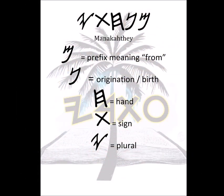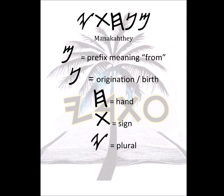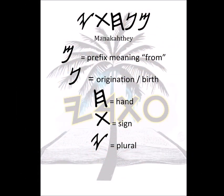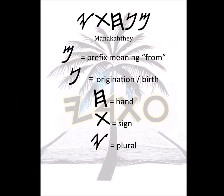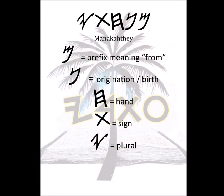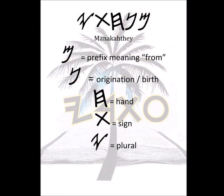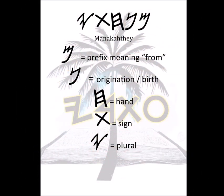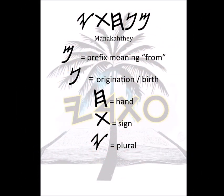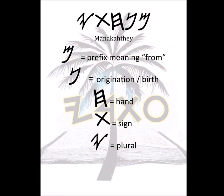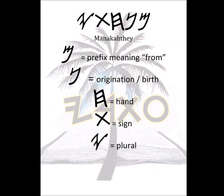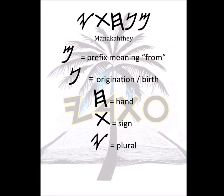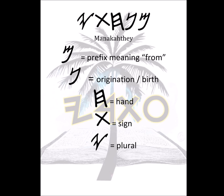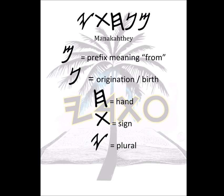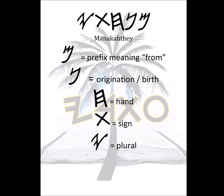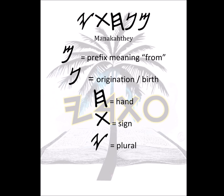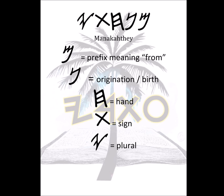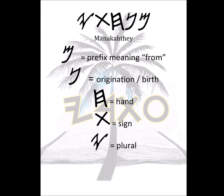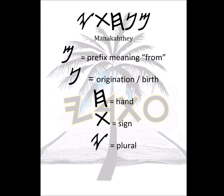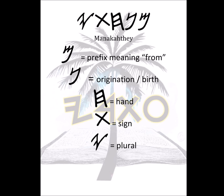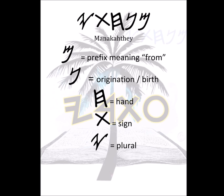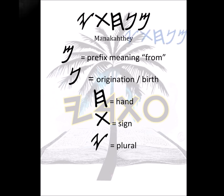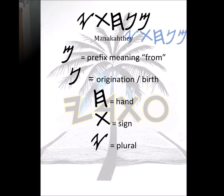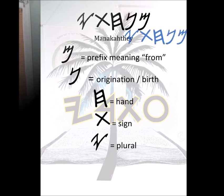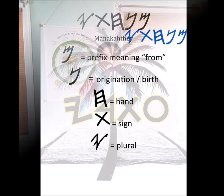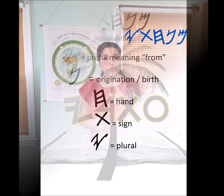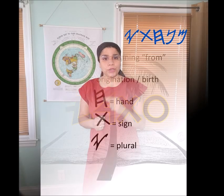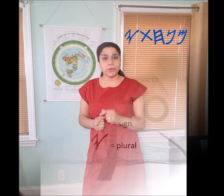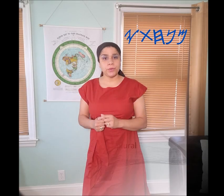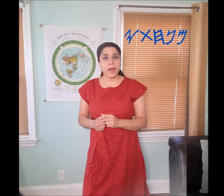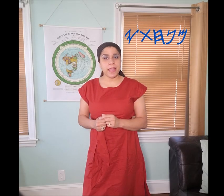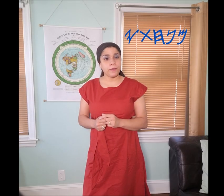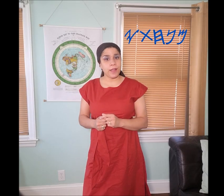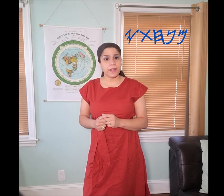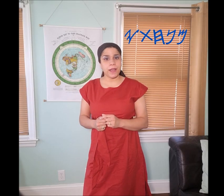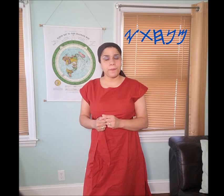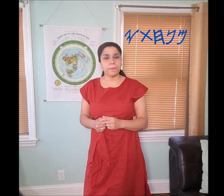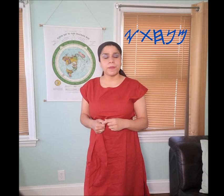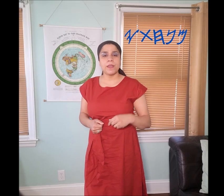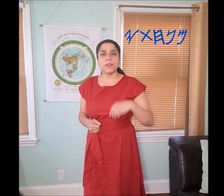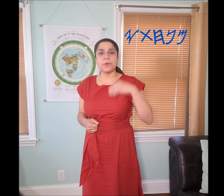I’m going to show you why, right now.